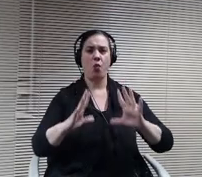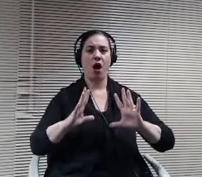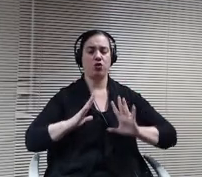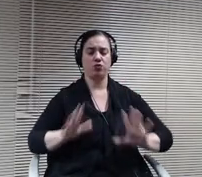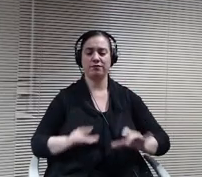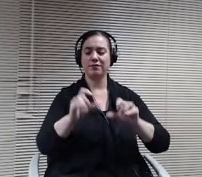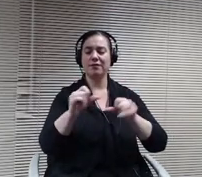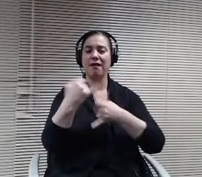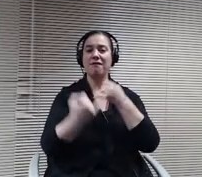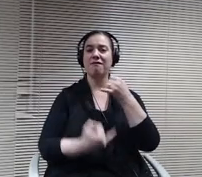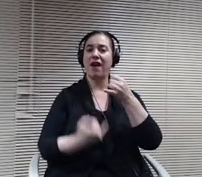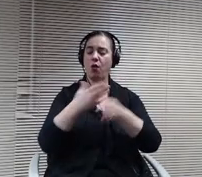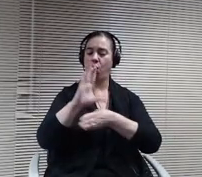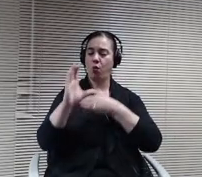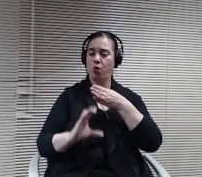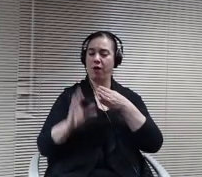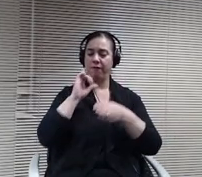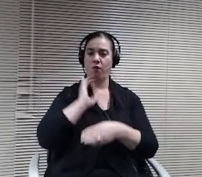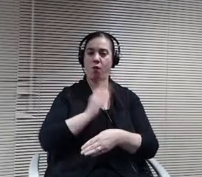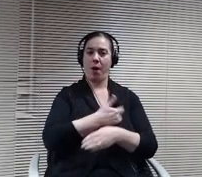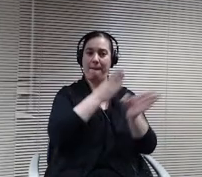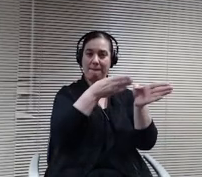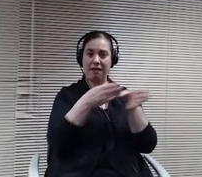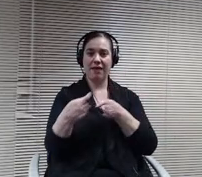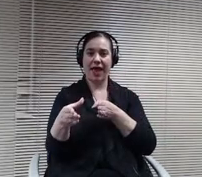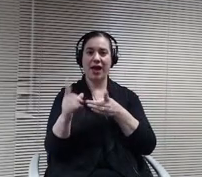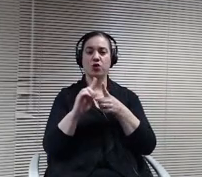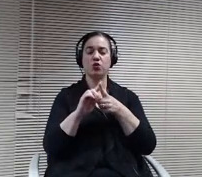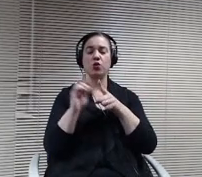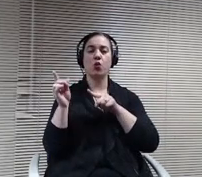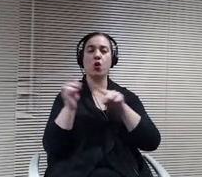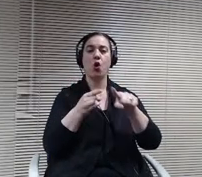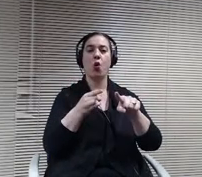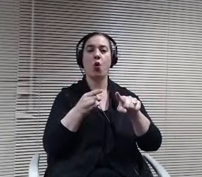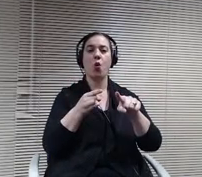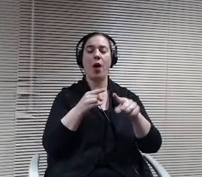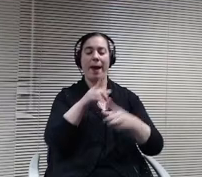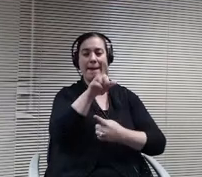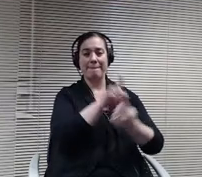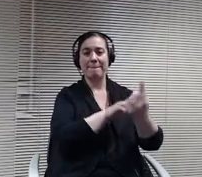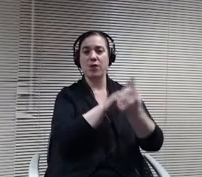move to in person on the 15th of March. They want to get more